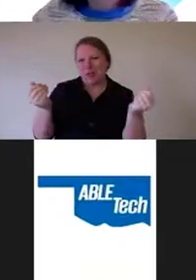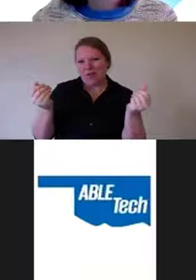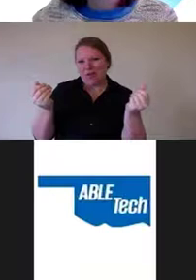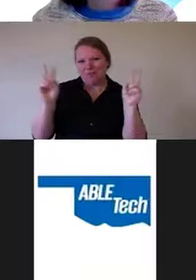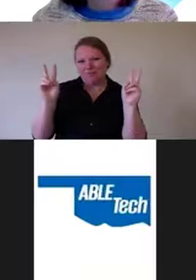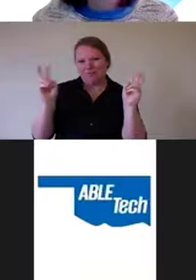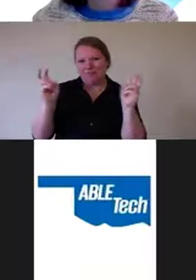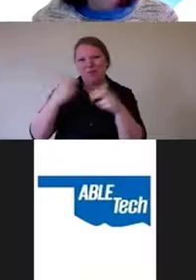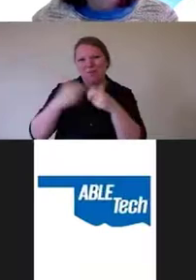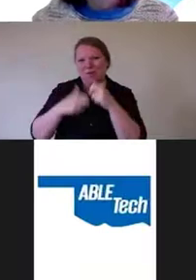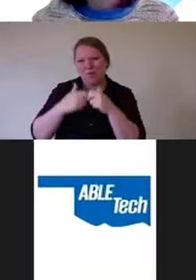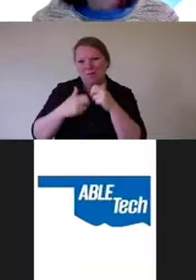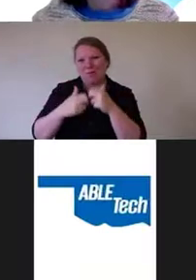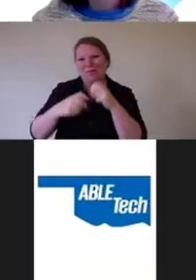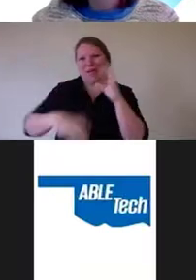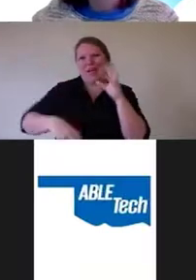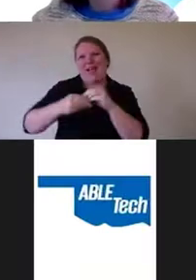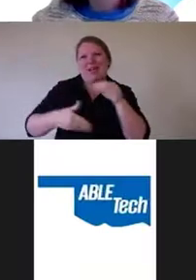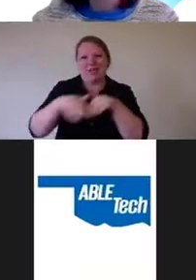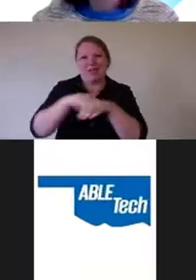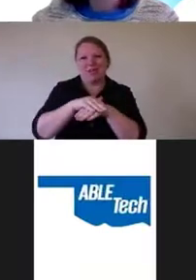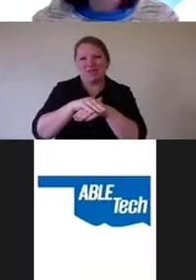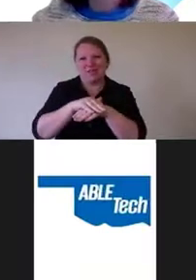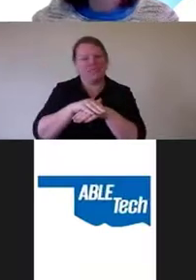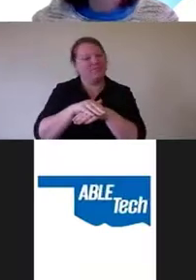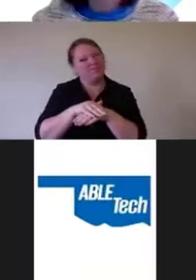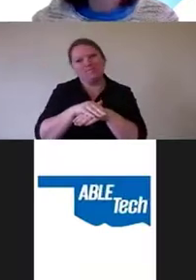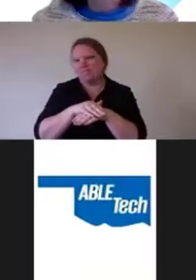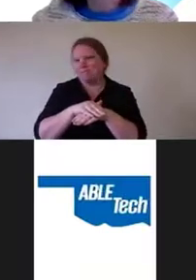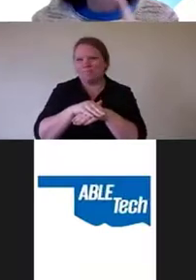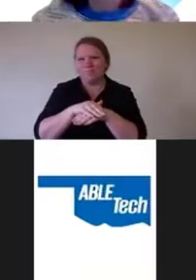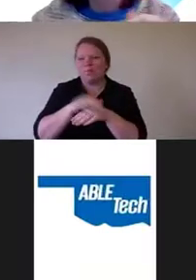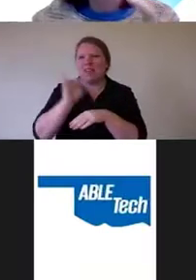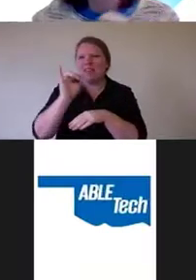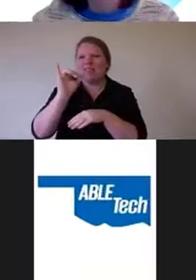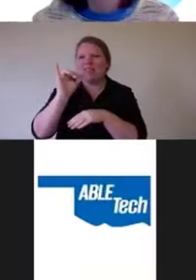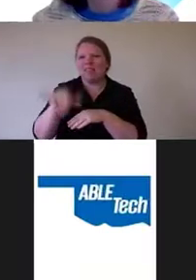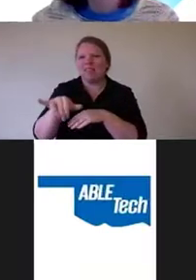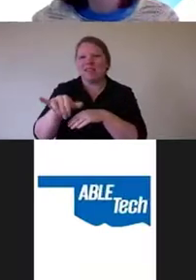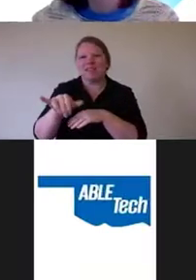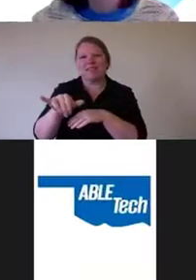So, that that case, I believe between those two cases,